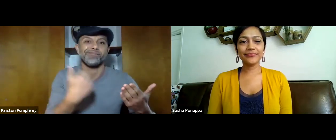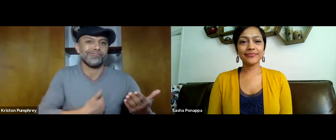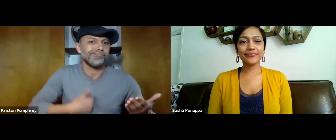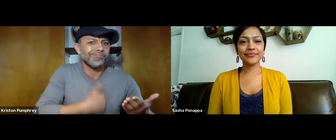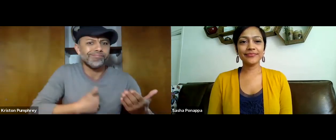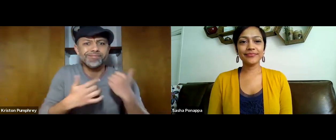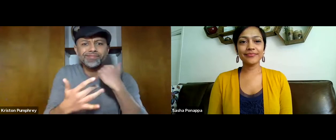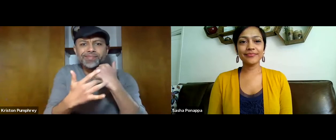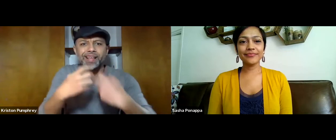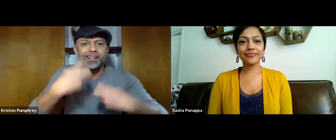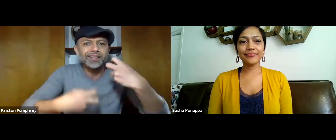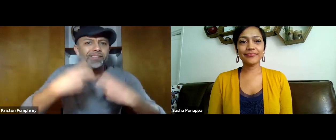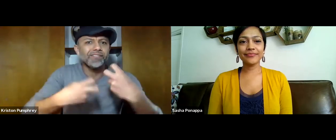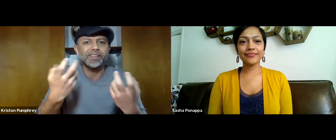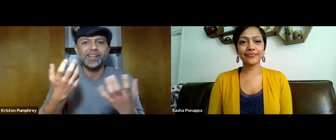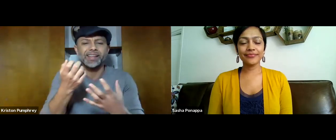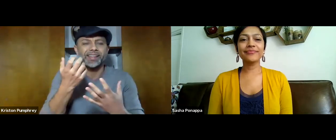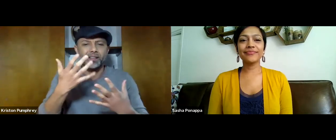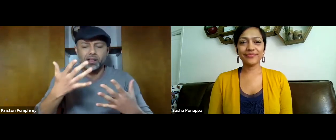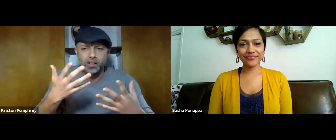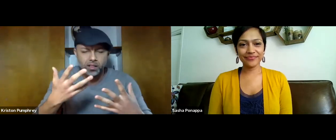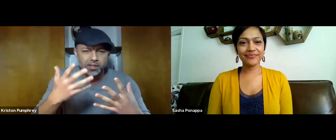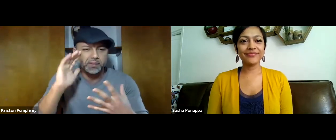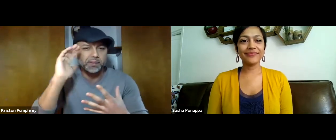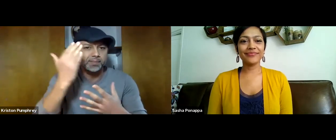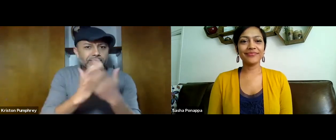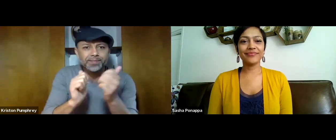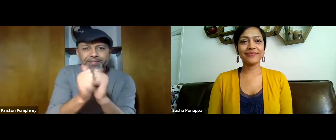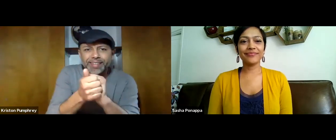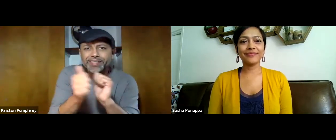We apologize for the technical difficulties.